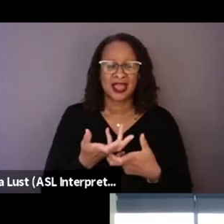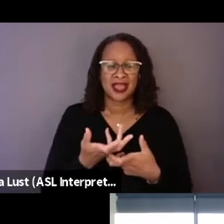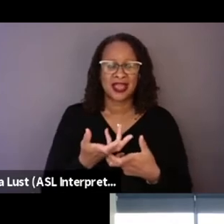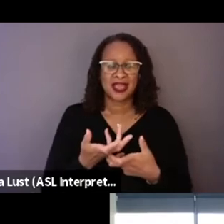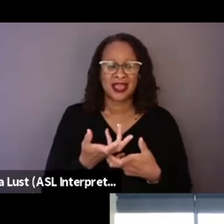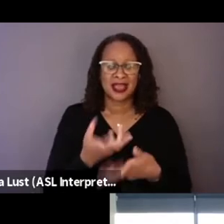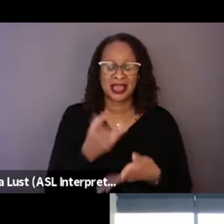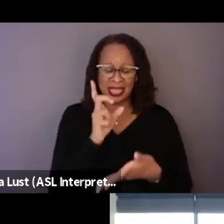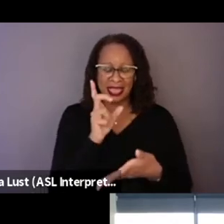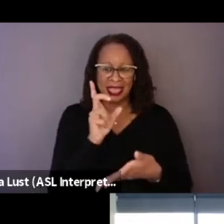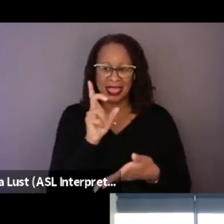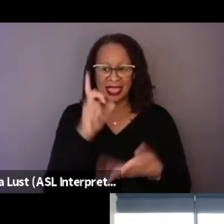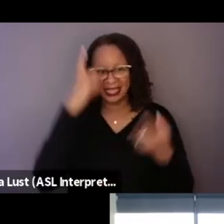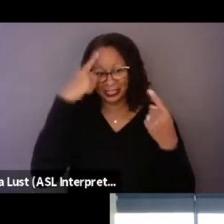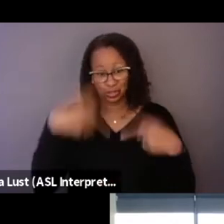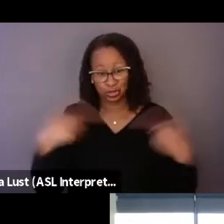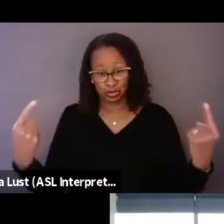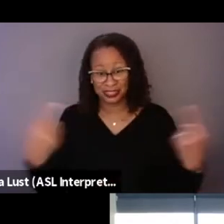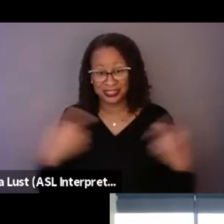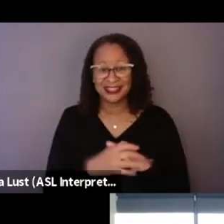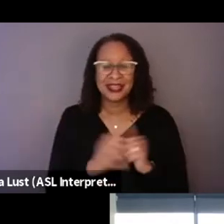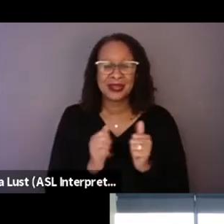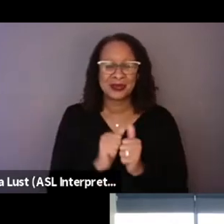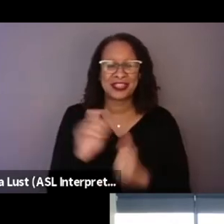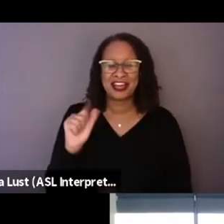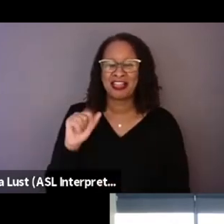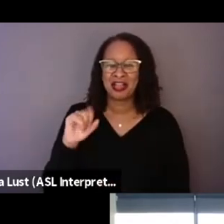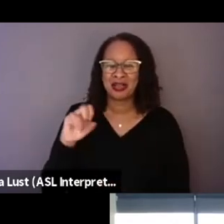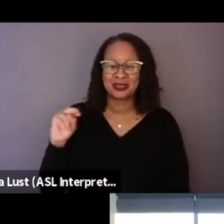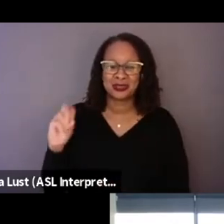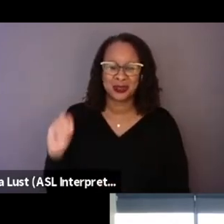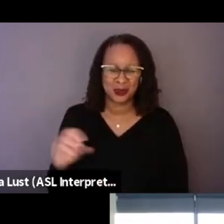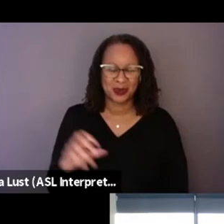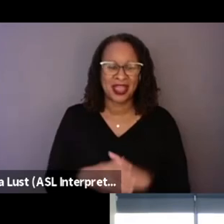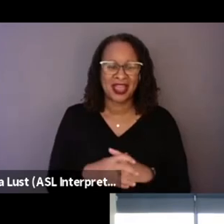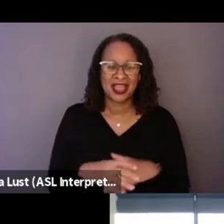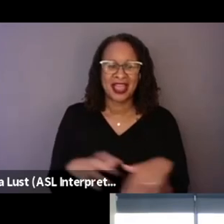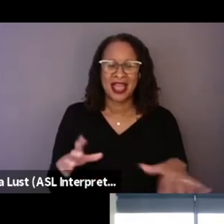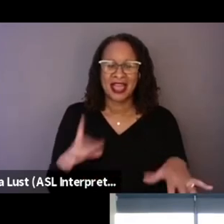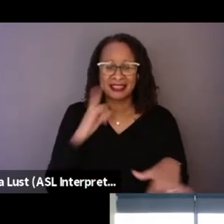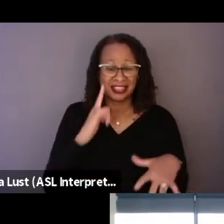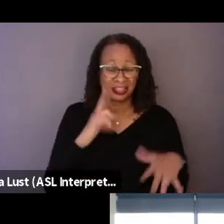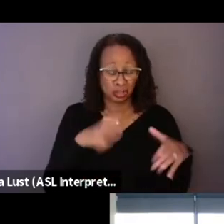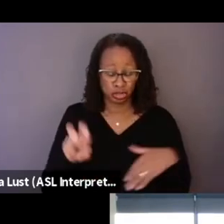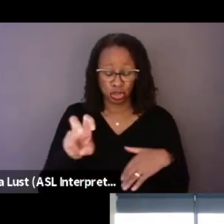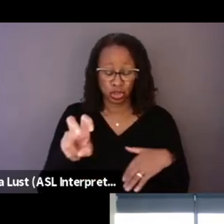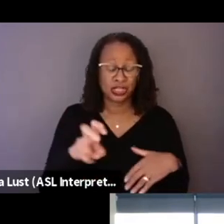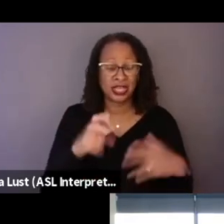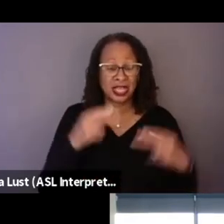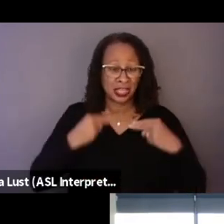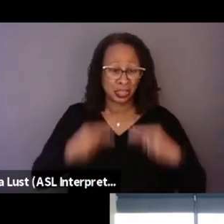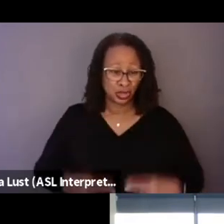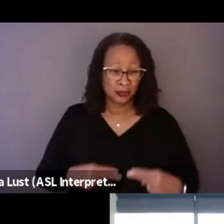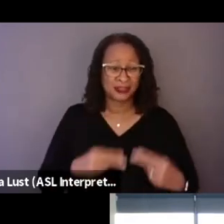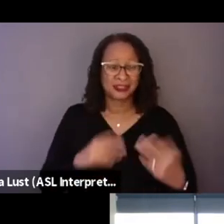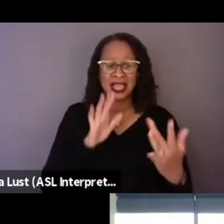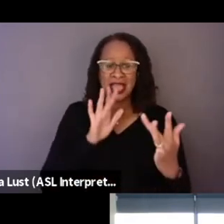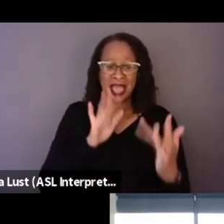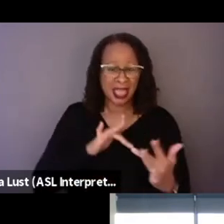because I think that this actual journey, or humanizing, or empathy journey is already changing something.